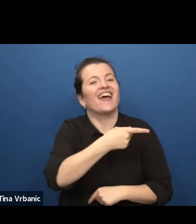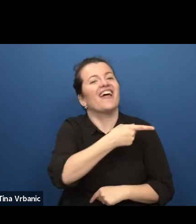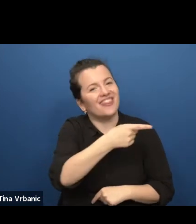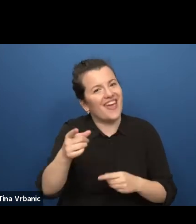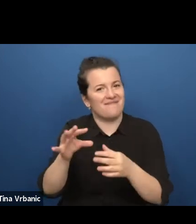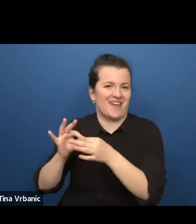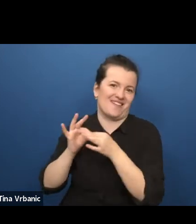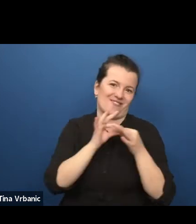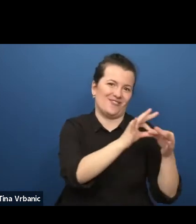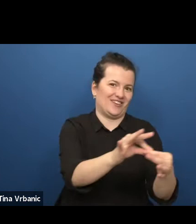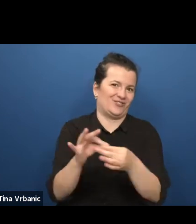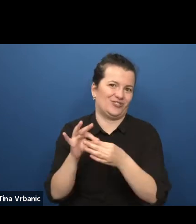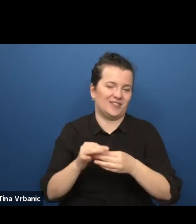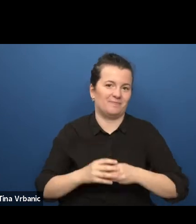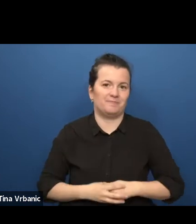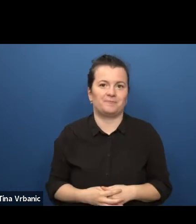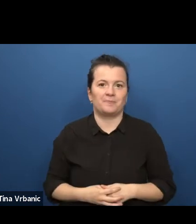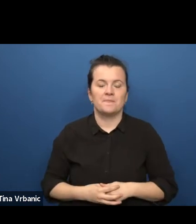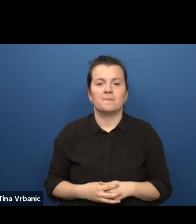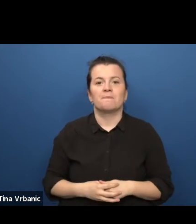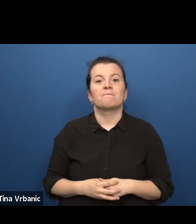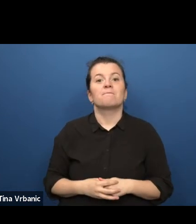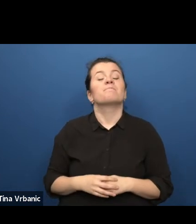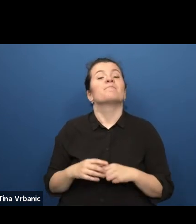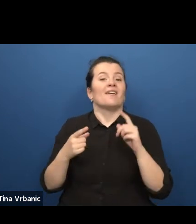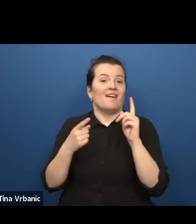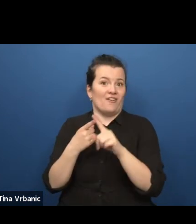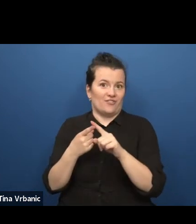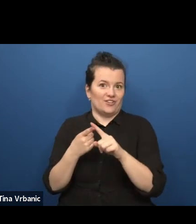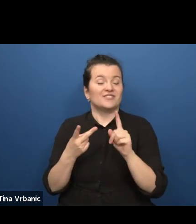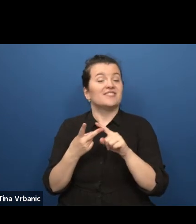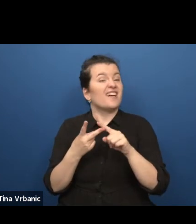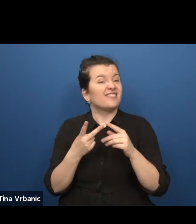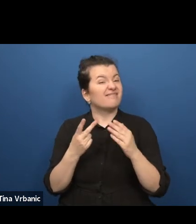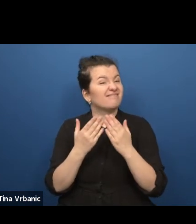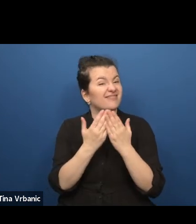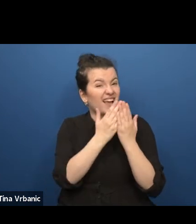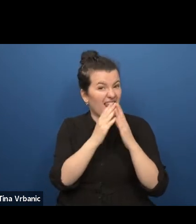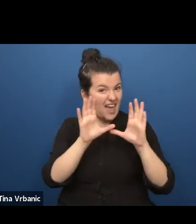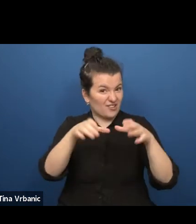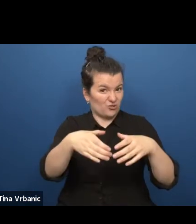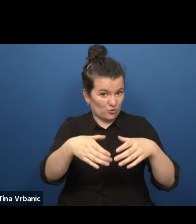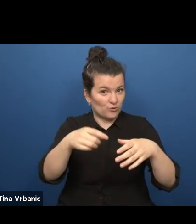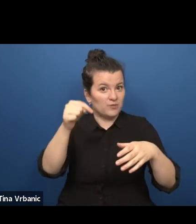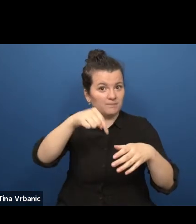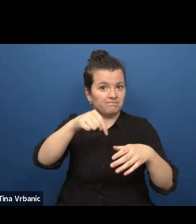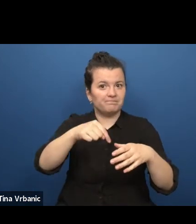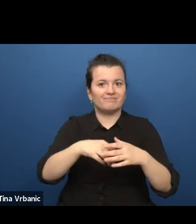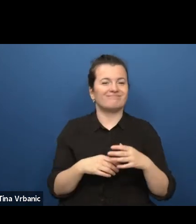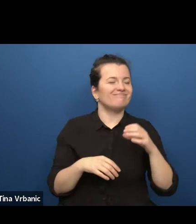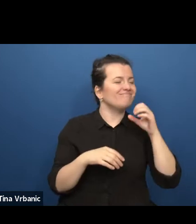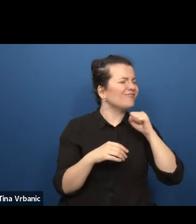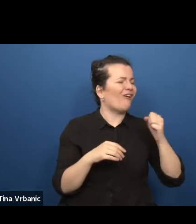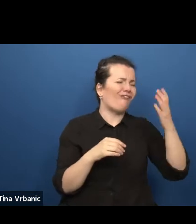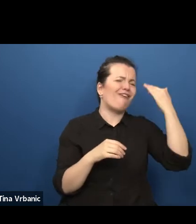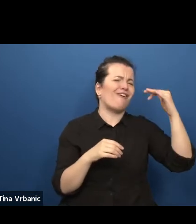the continuous reinvention of the classroom play by using an old format with always new content.